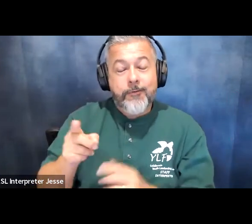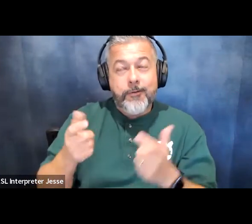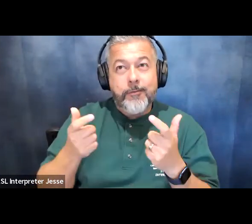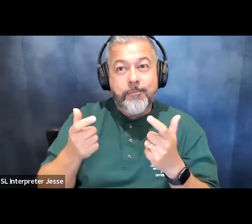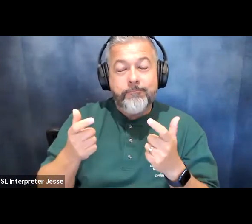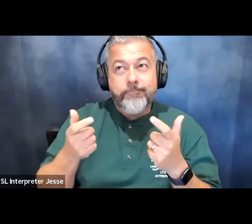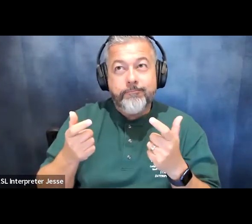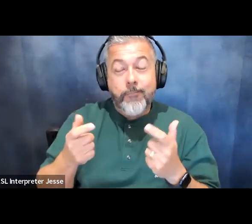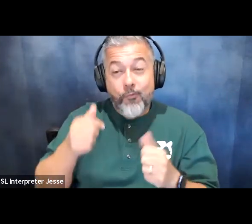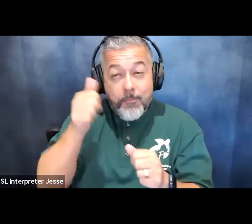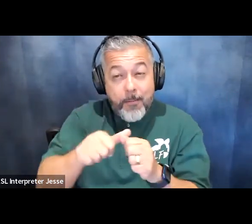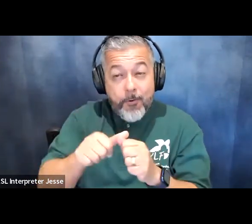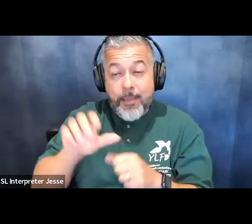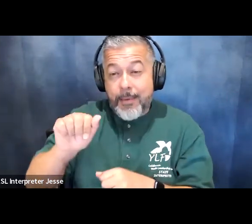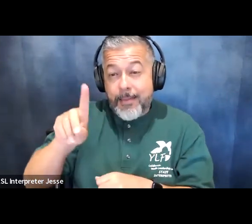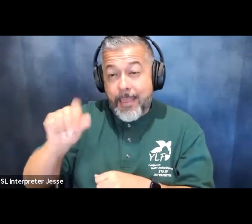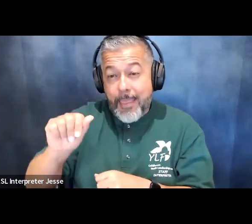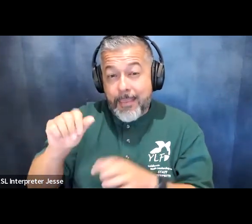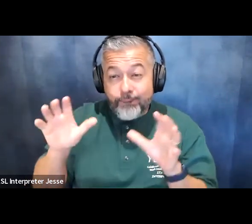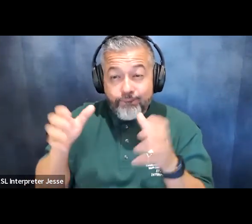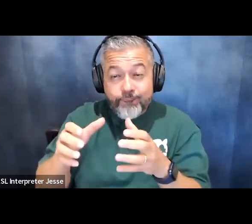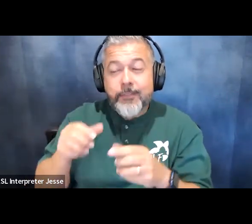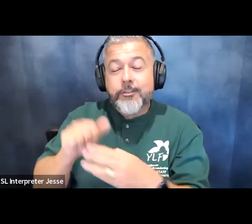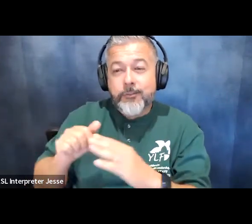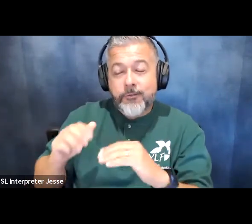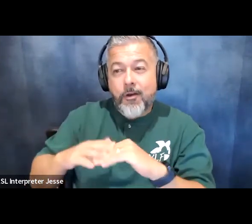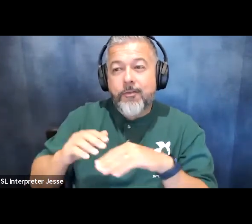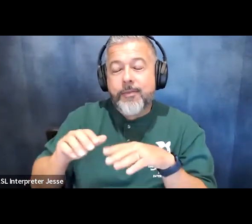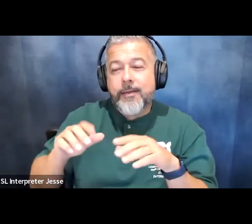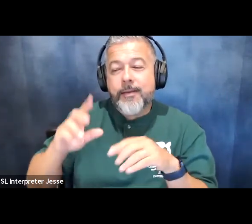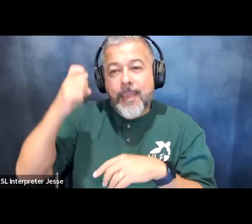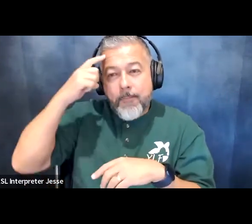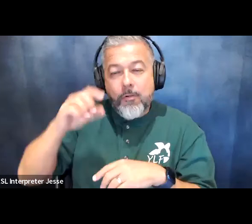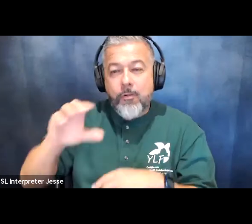for the americans with disabilities act she will be joining us in just a little bit but for now i